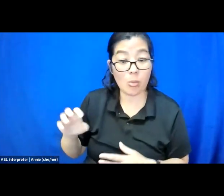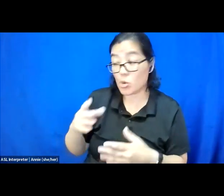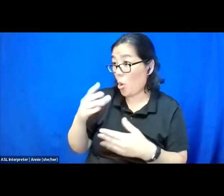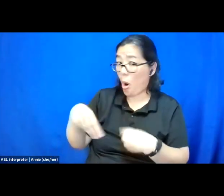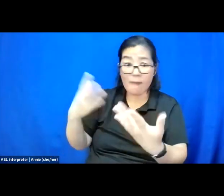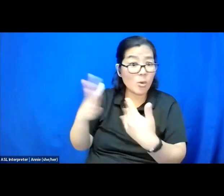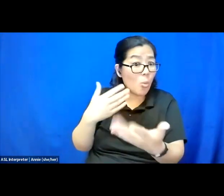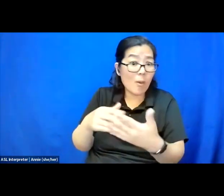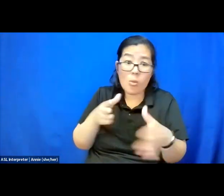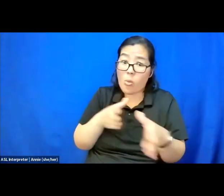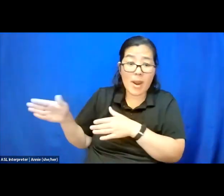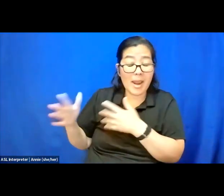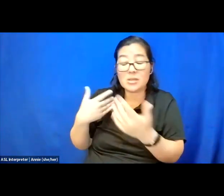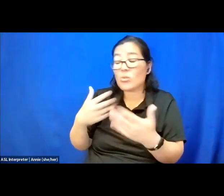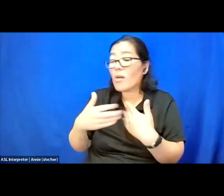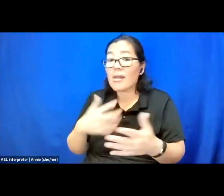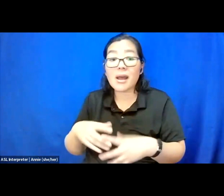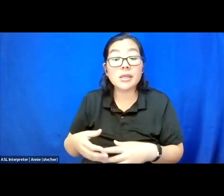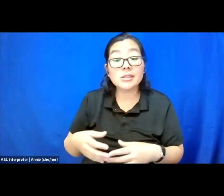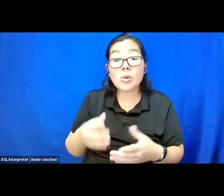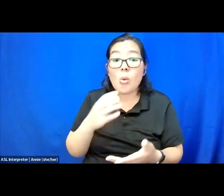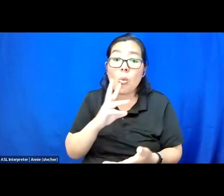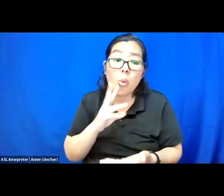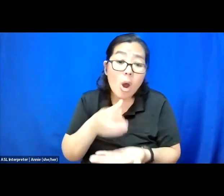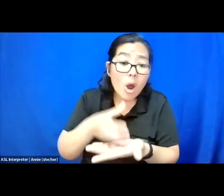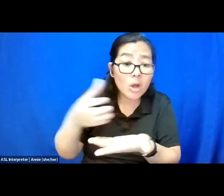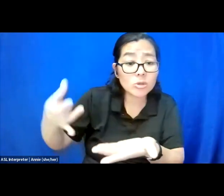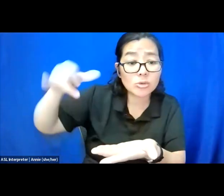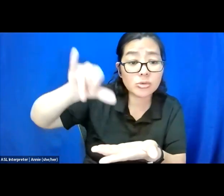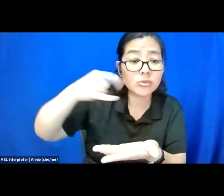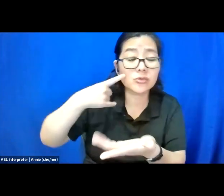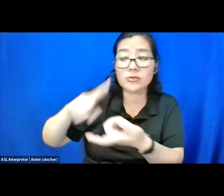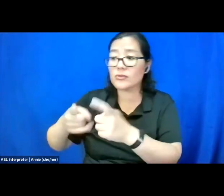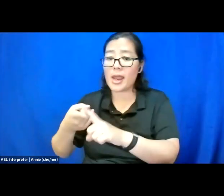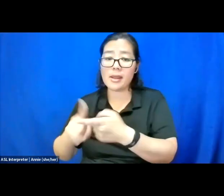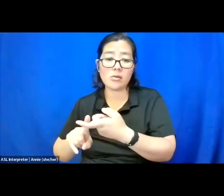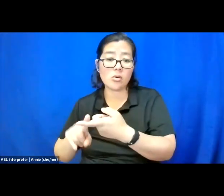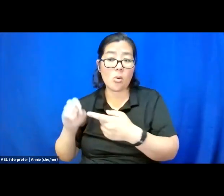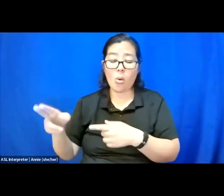whether that be pouring a glass of water for a friend or taking someone's garbage out,